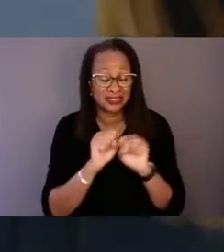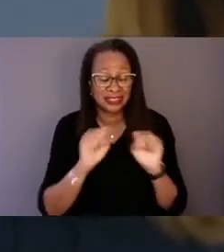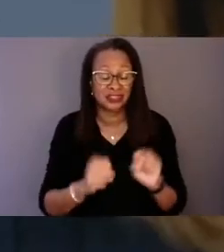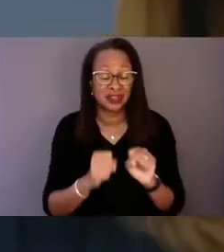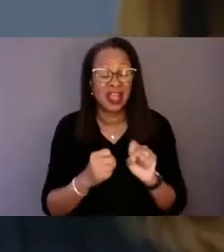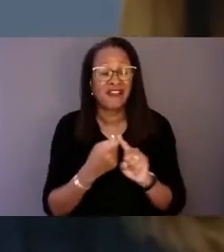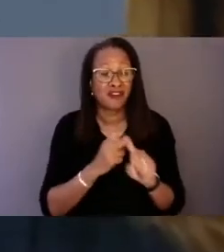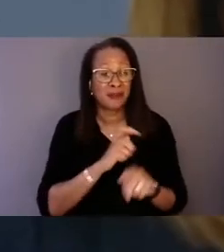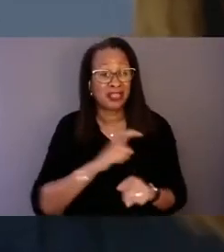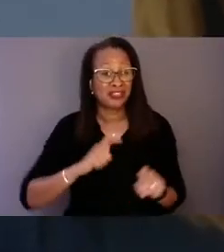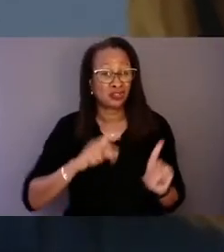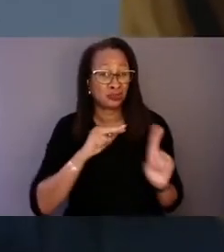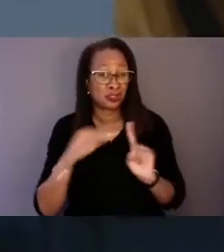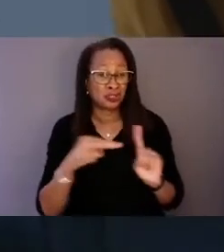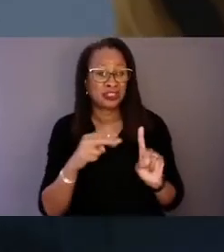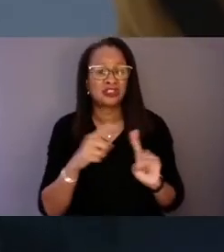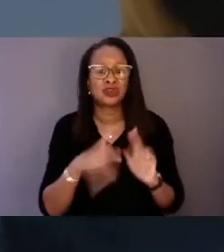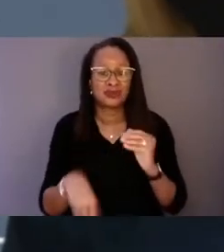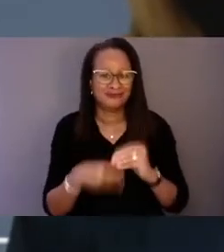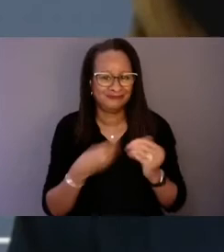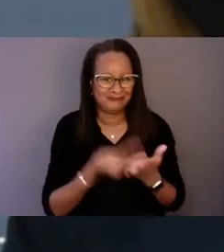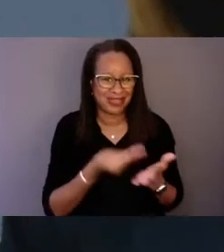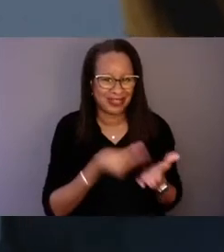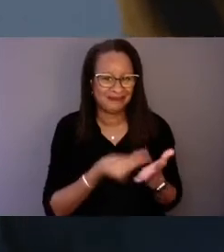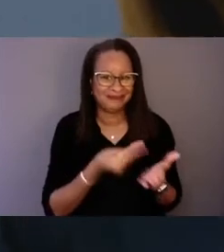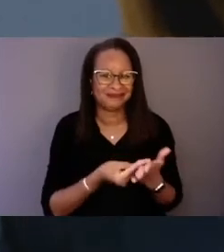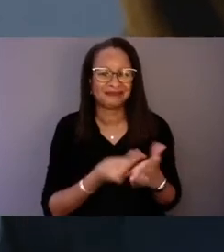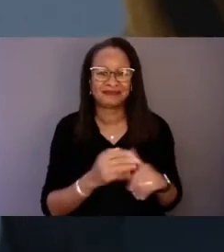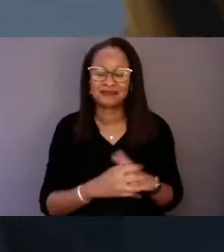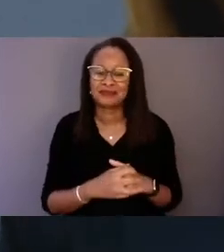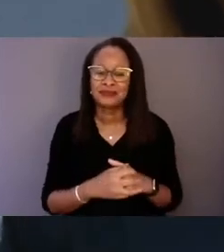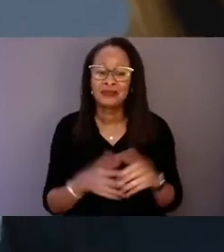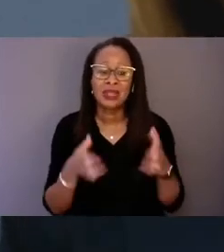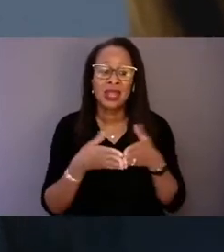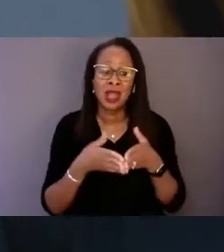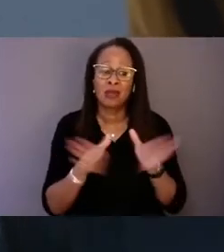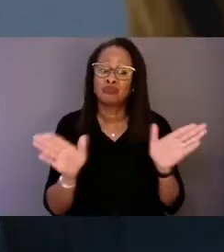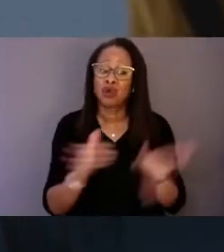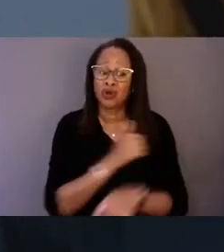We do have a broad authority for lifeline activities in the current statute,